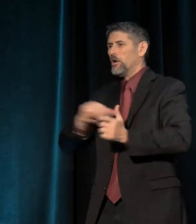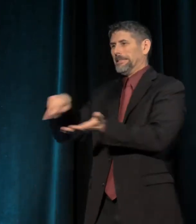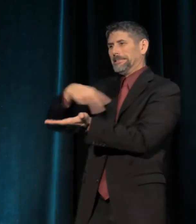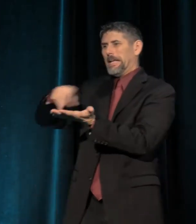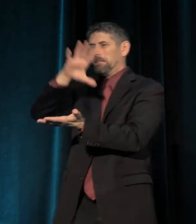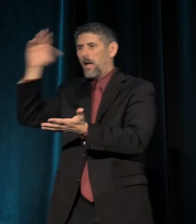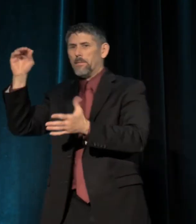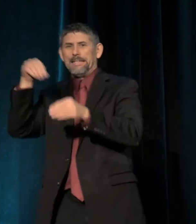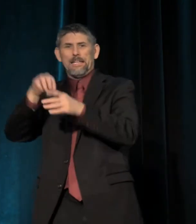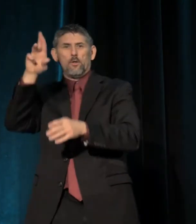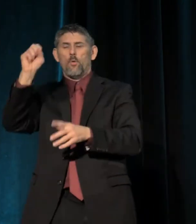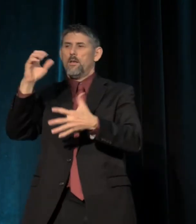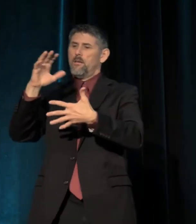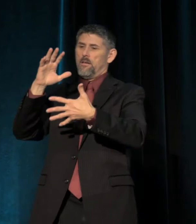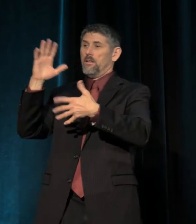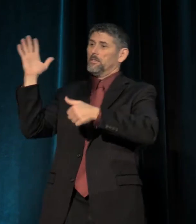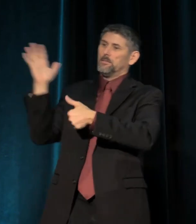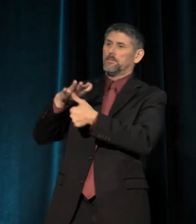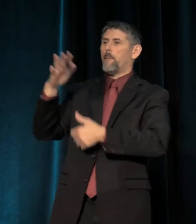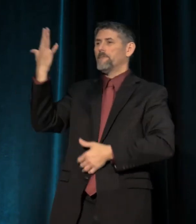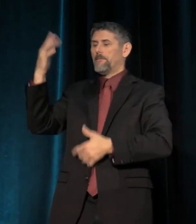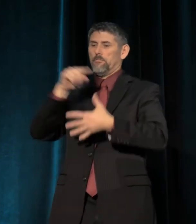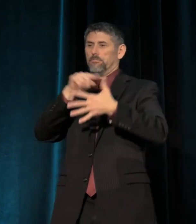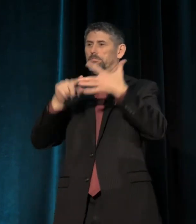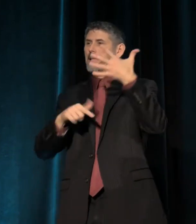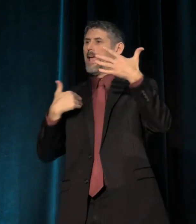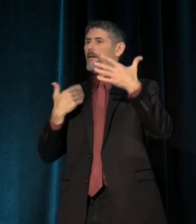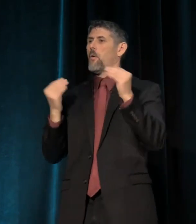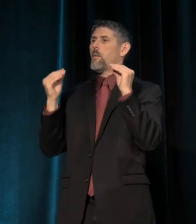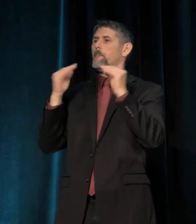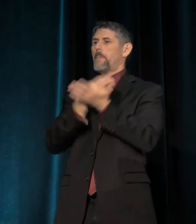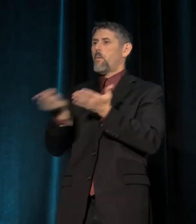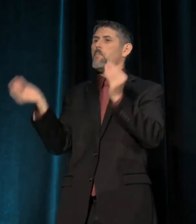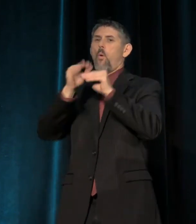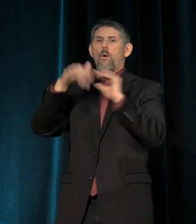the largest ones, the top five -- have budgets of more than 23 million dollars.